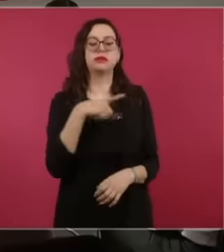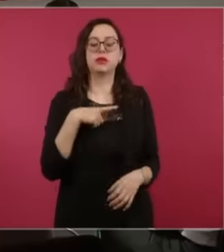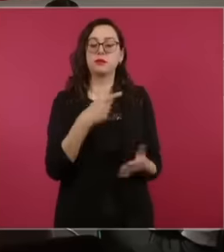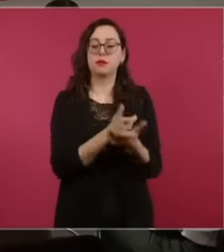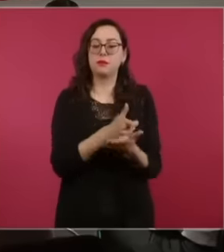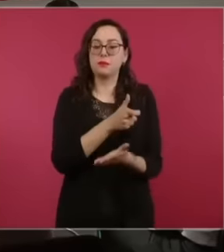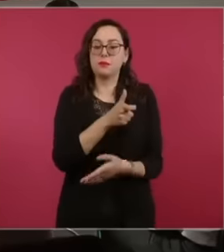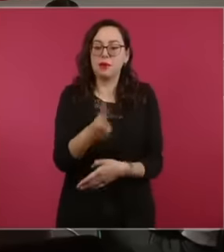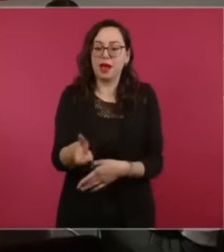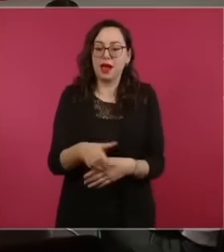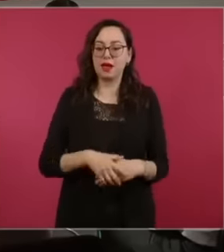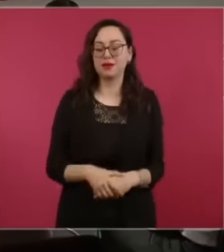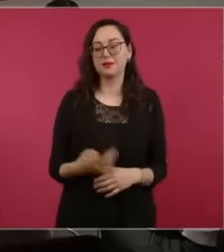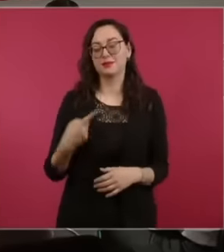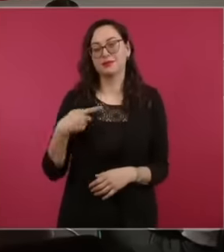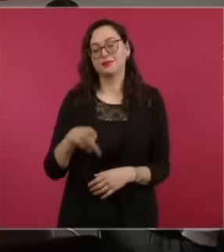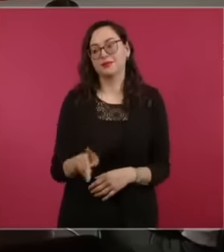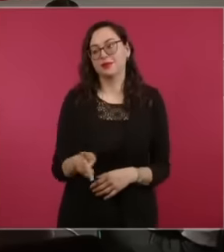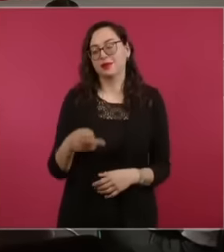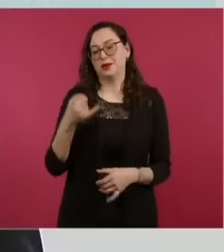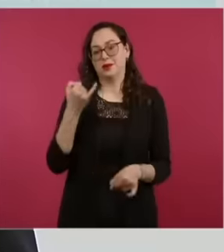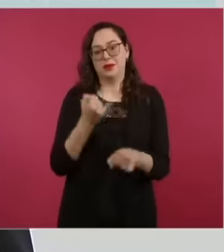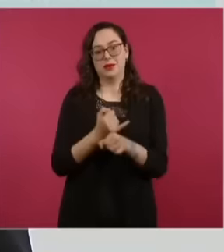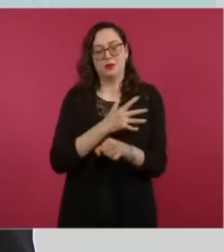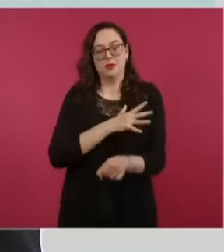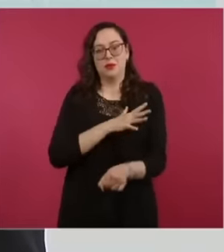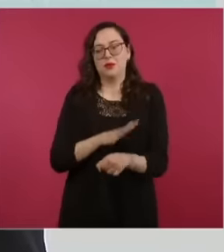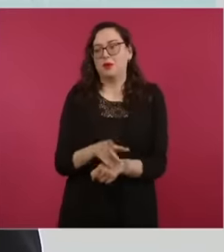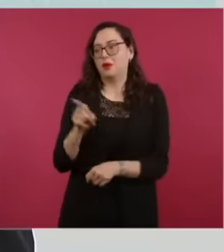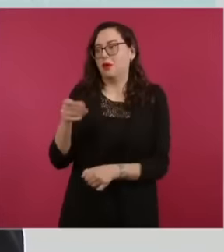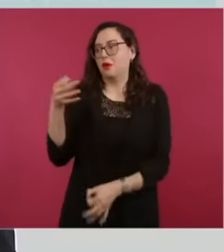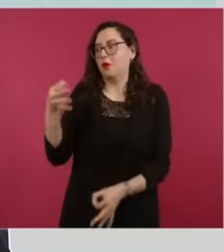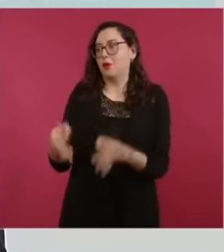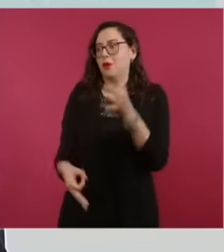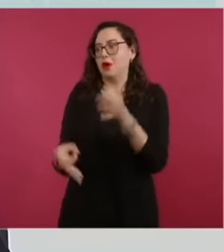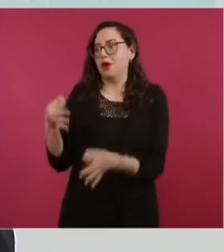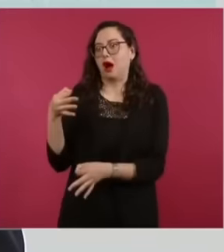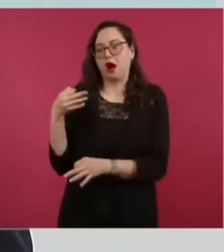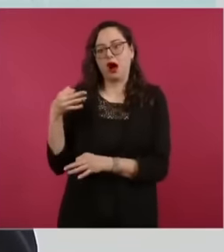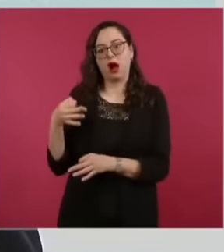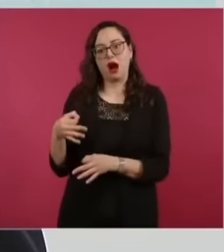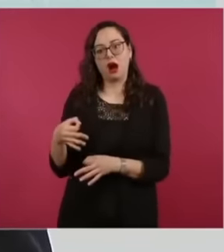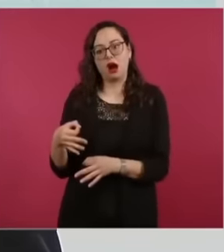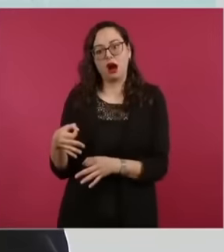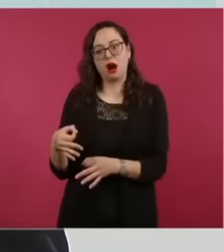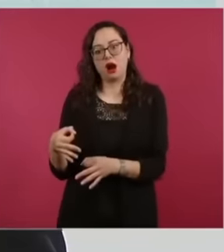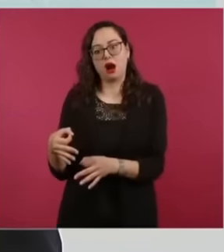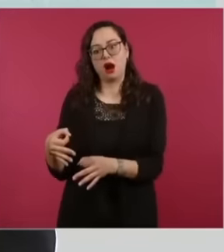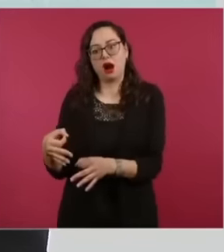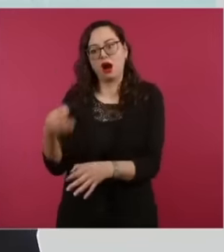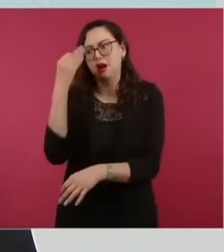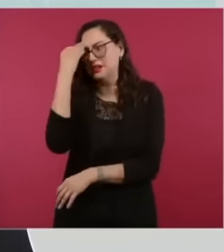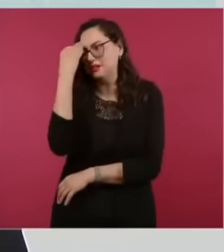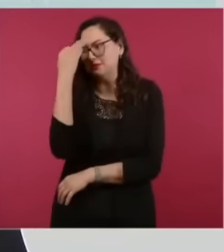it takes to resolve each judicial instance. Subsequently, the company filed an